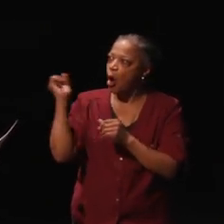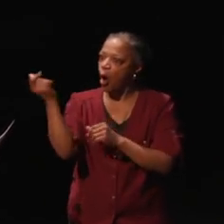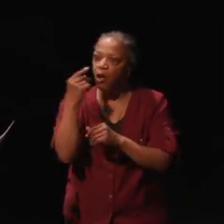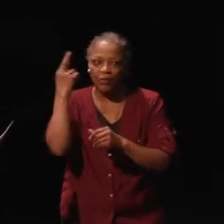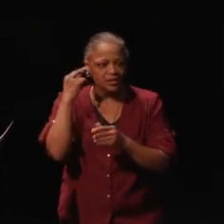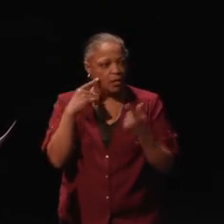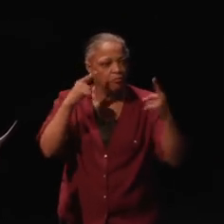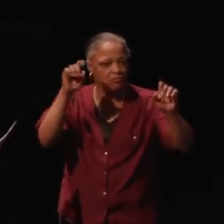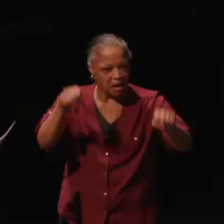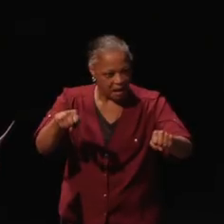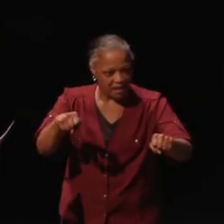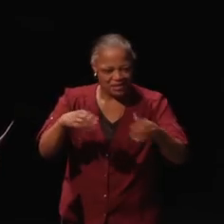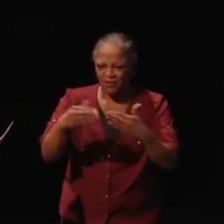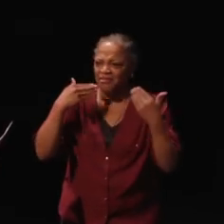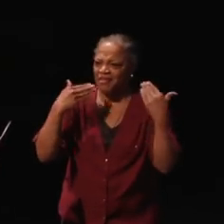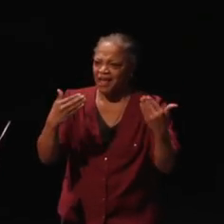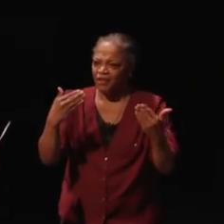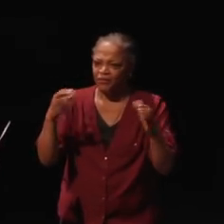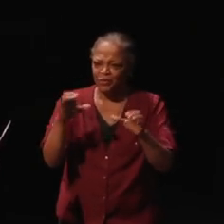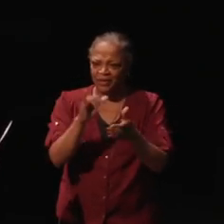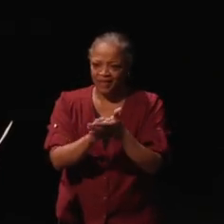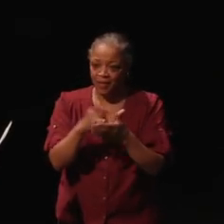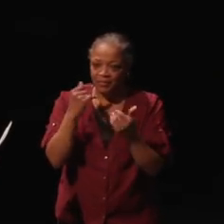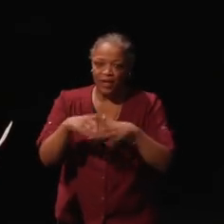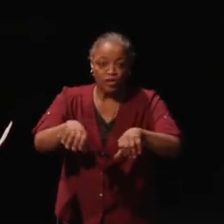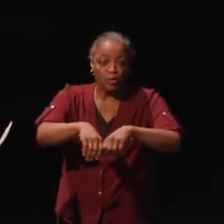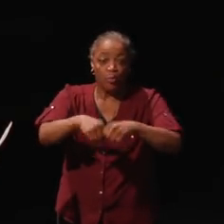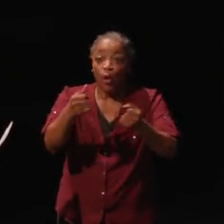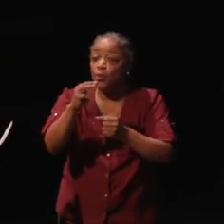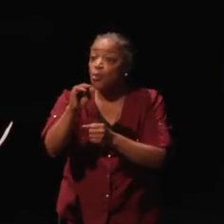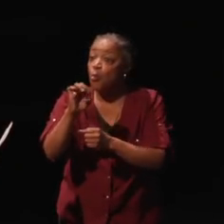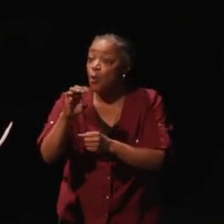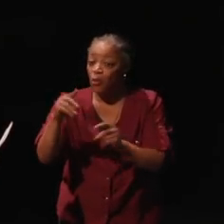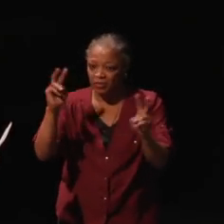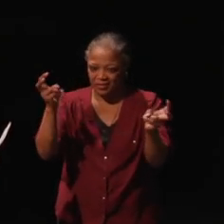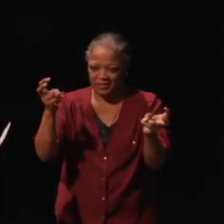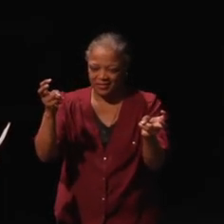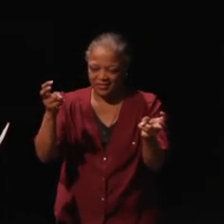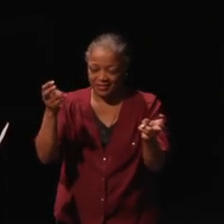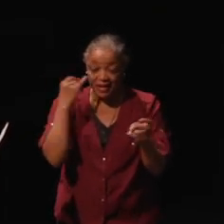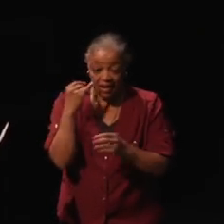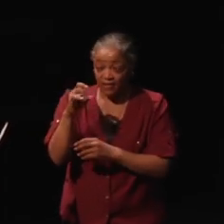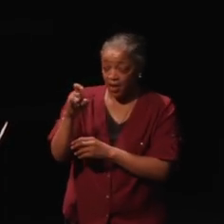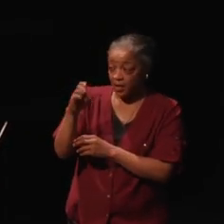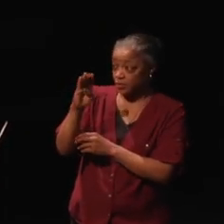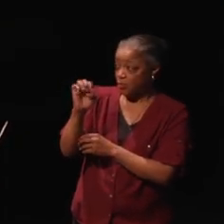So, thank you for doing that because you broke the mold. So, if an Xbox only platform allows